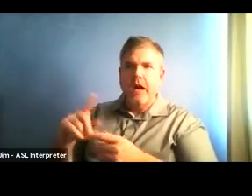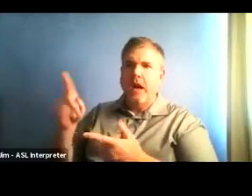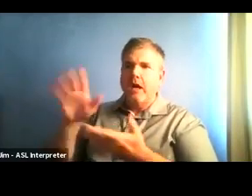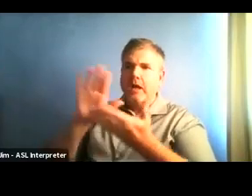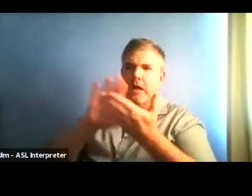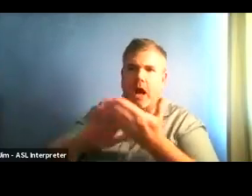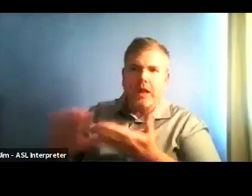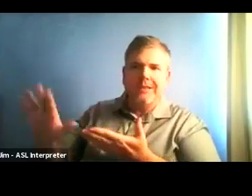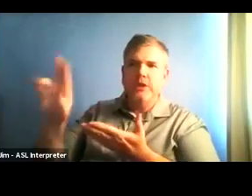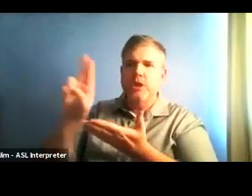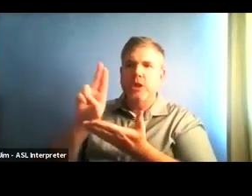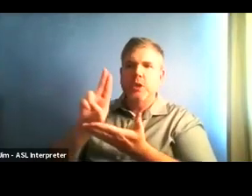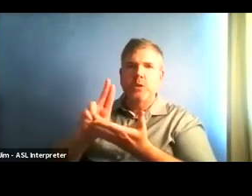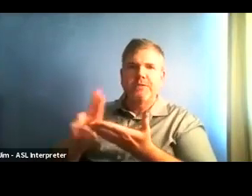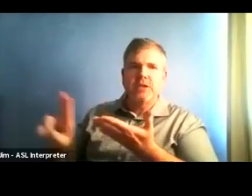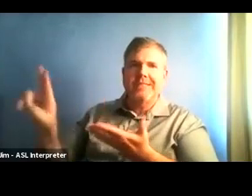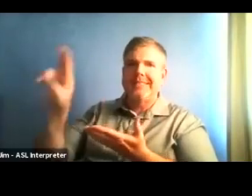whichever school it is, as long as they